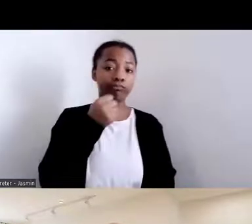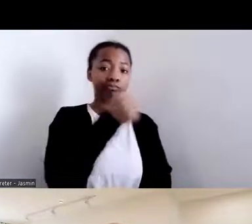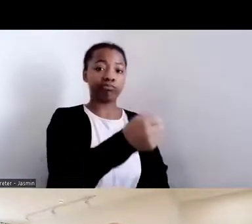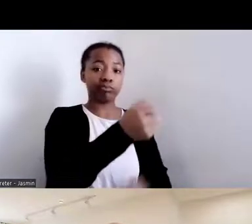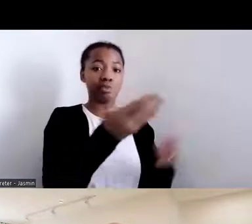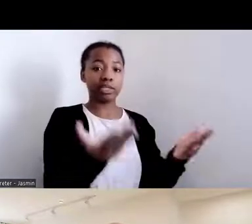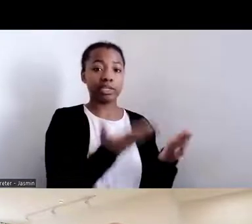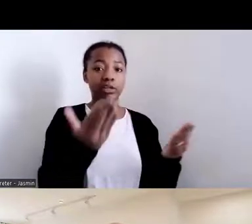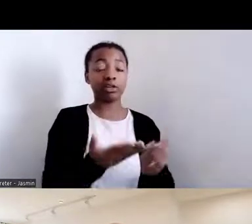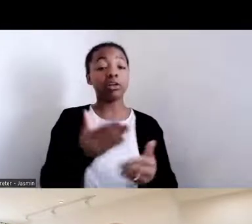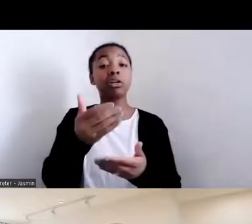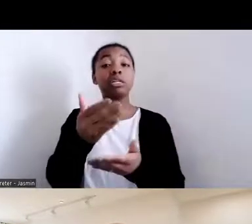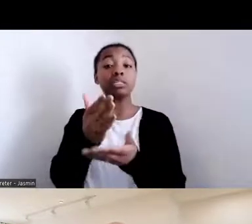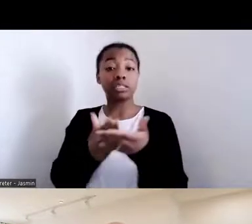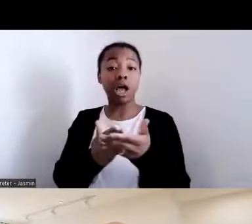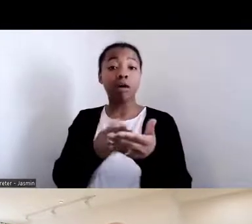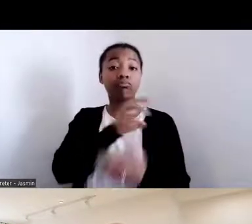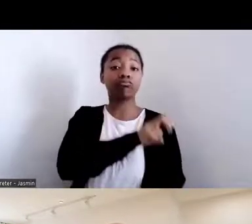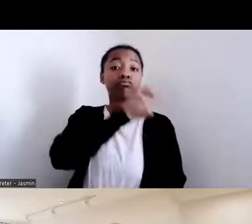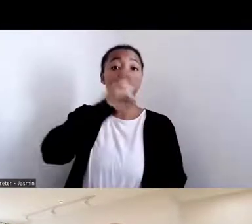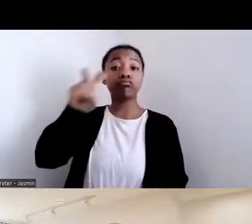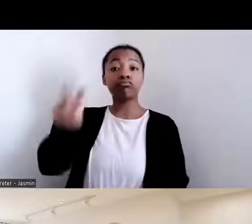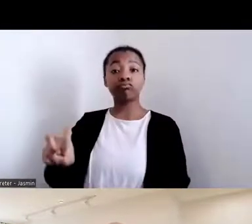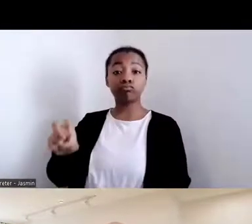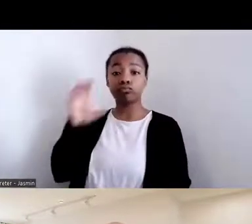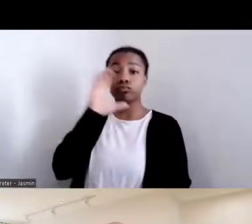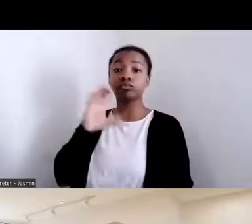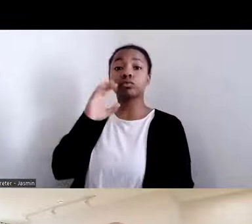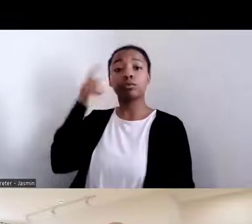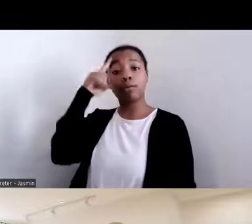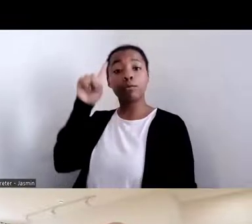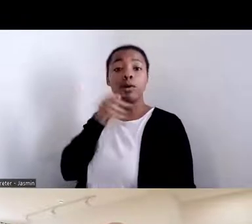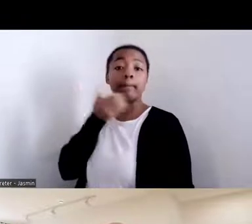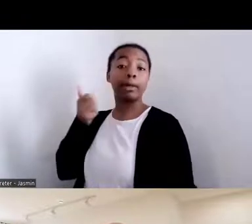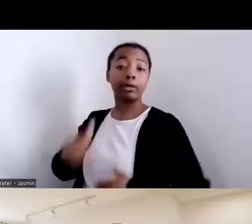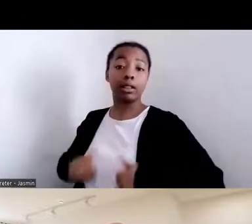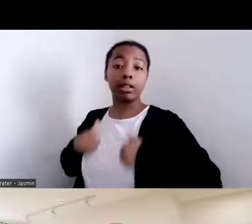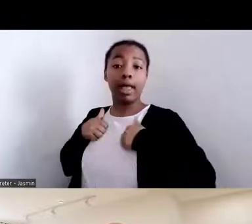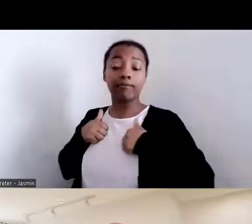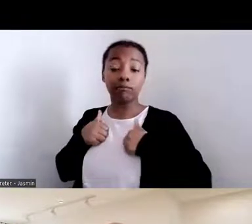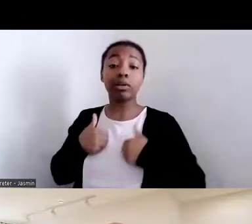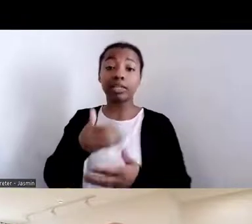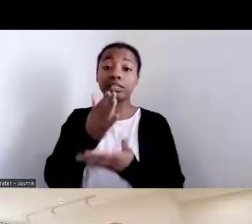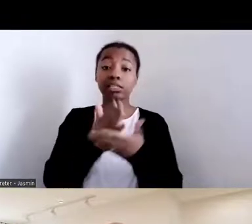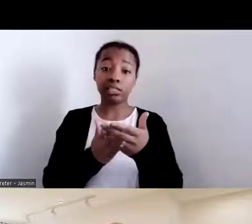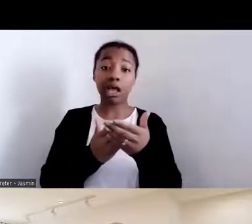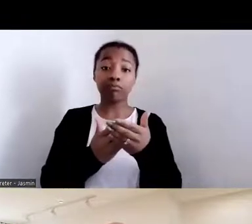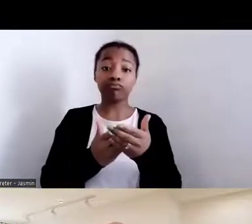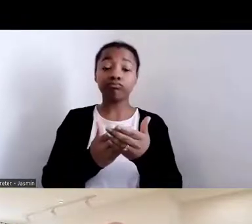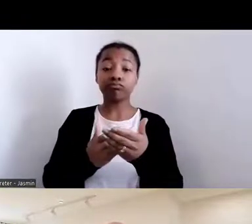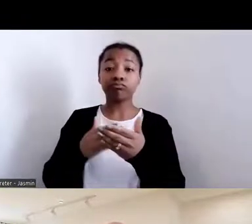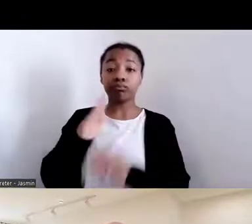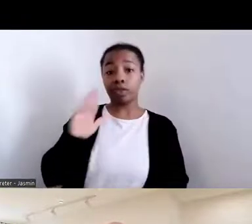lived on this land for more generations than can be counted. Truth and acknowledgment are critical in building mutual